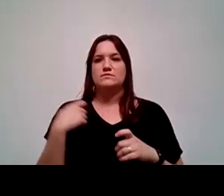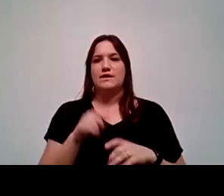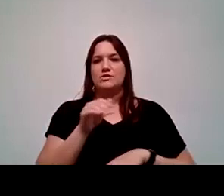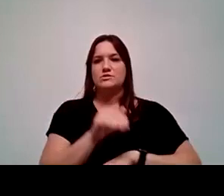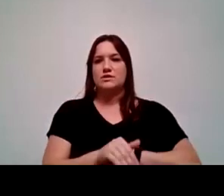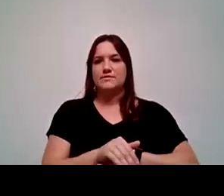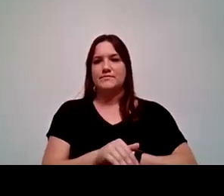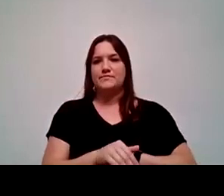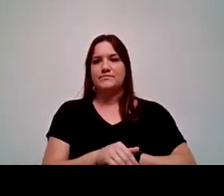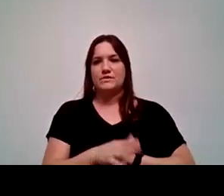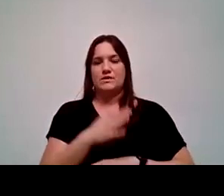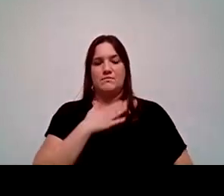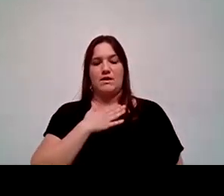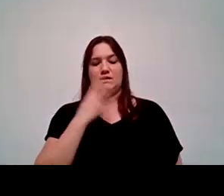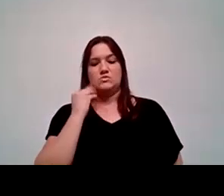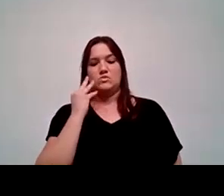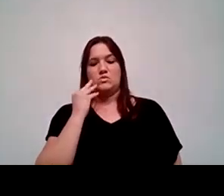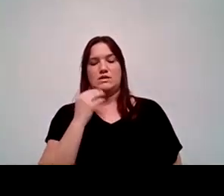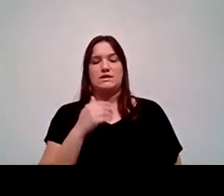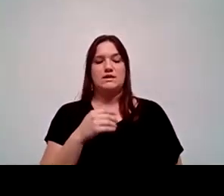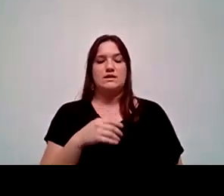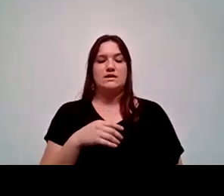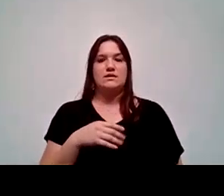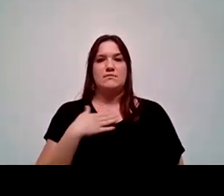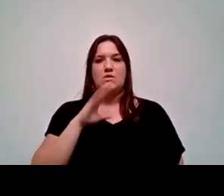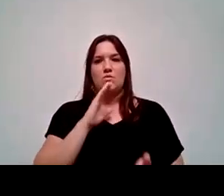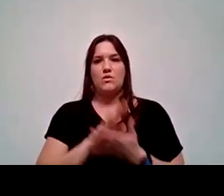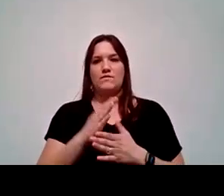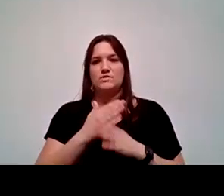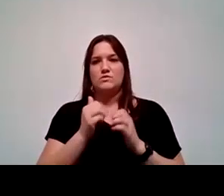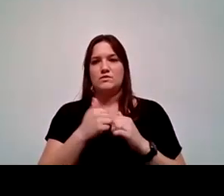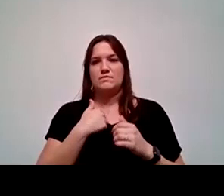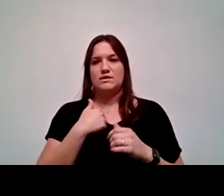this is just a personal story, my wife shared with me, my parents,